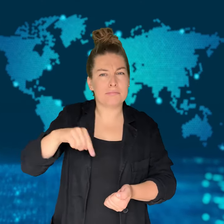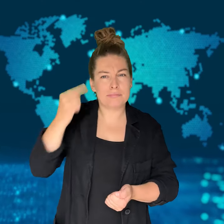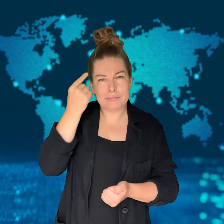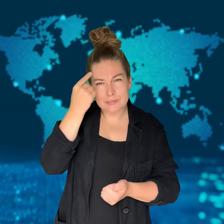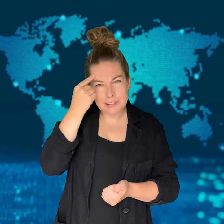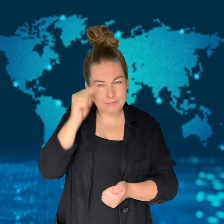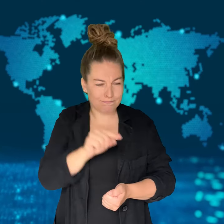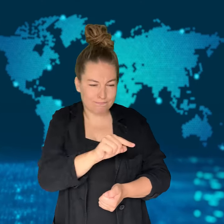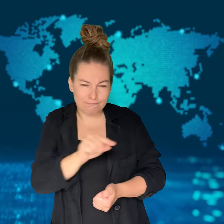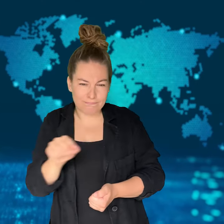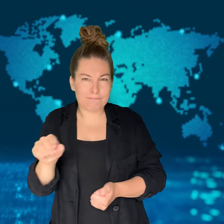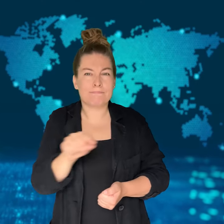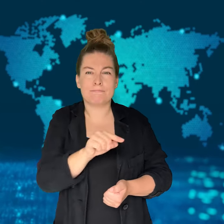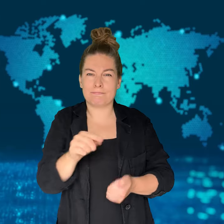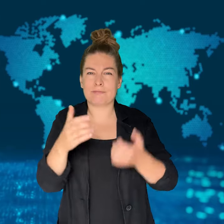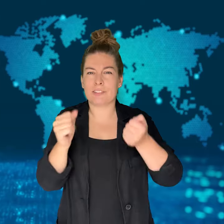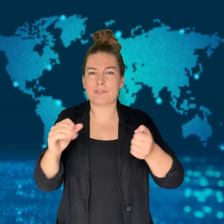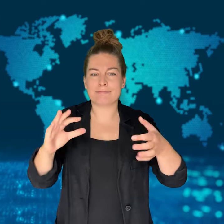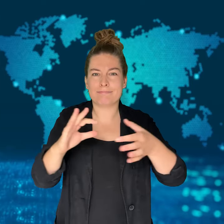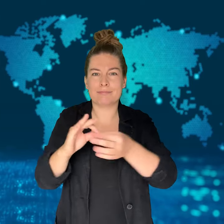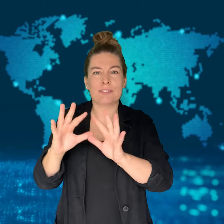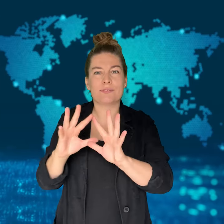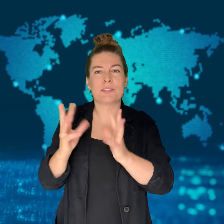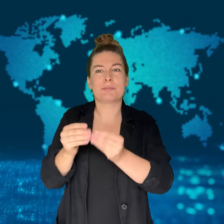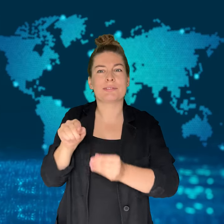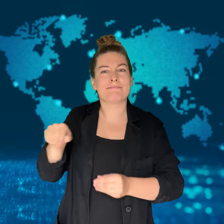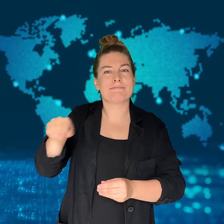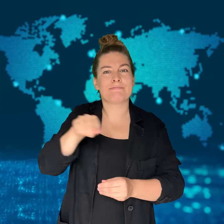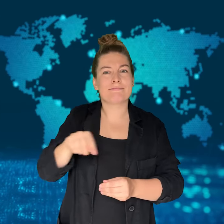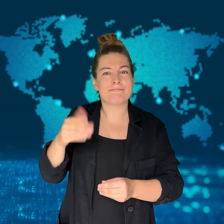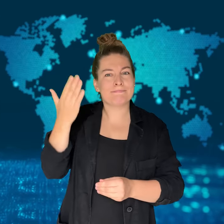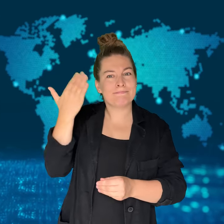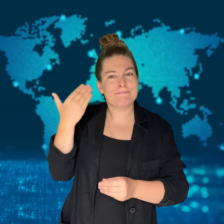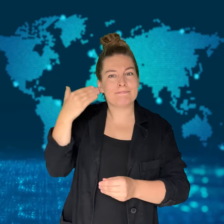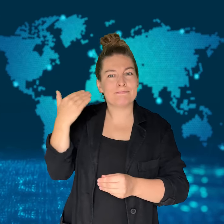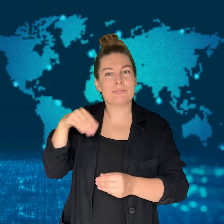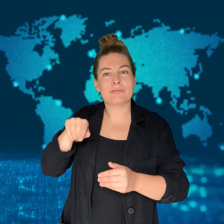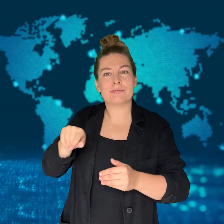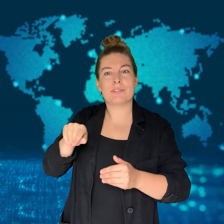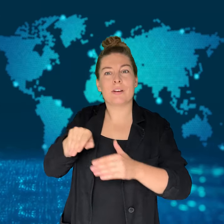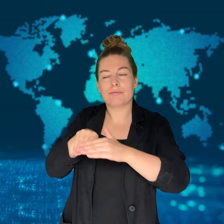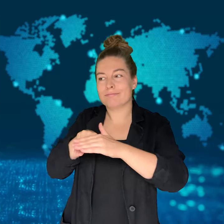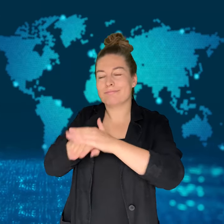six more hostage bodies in Gaza.